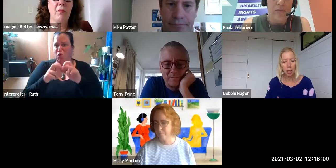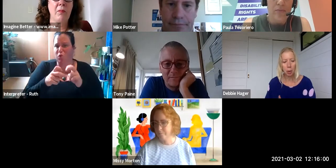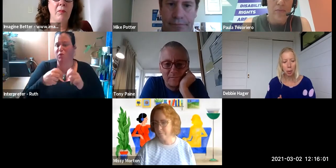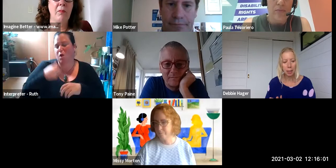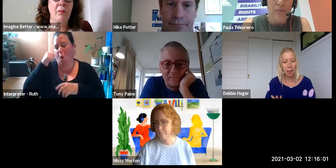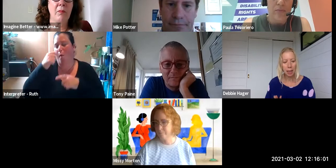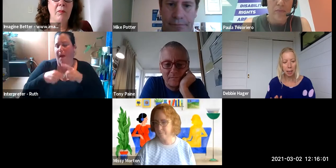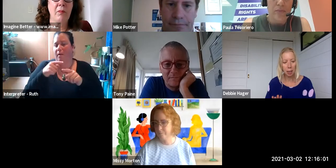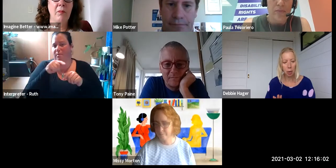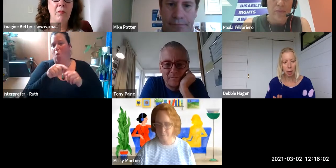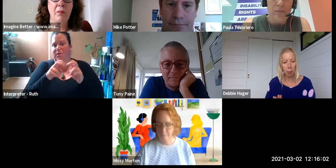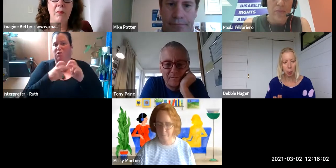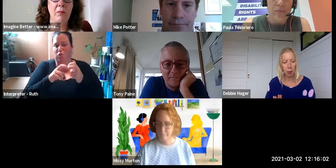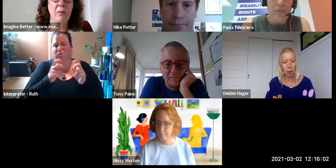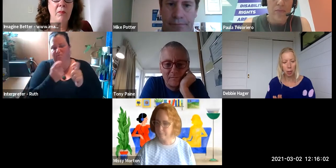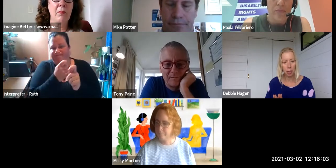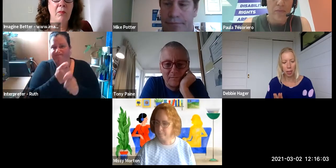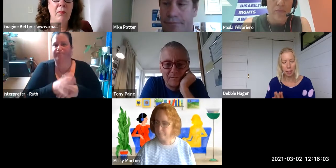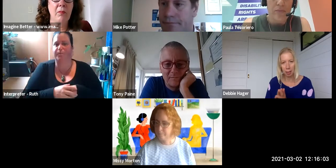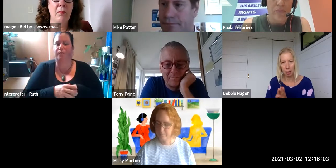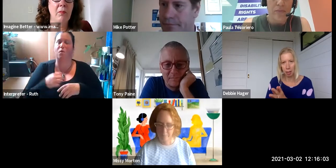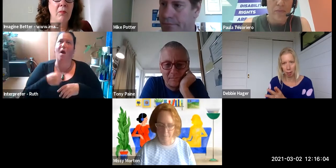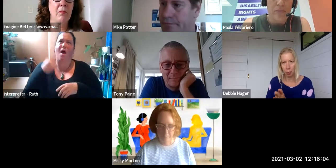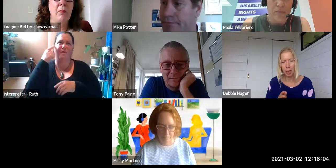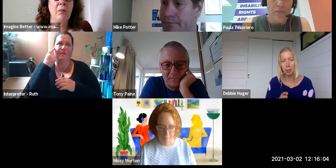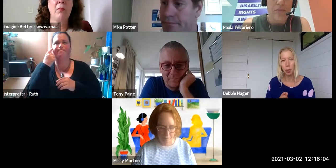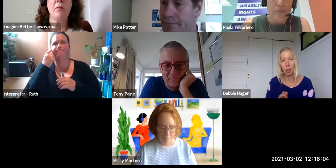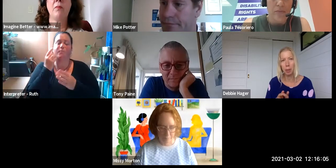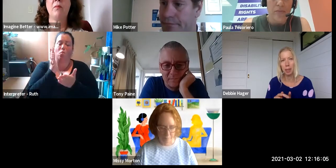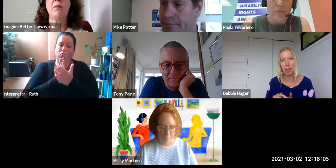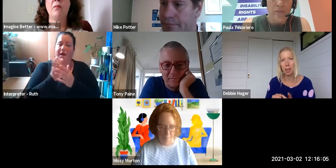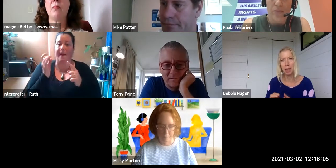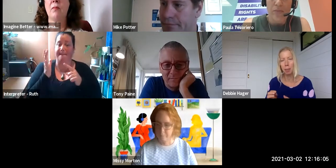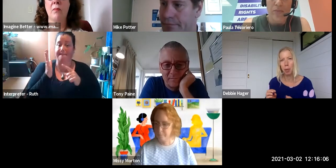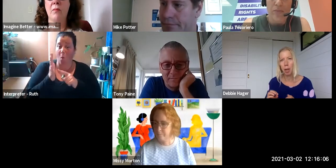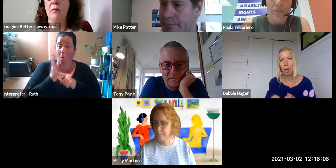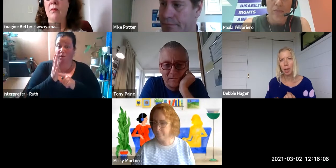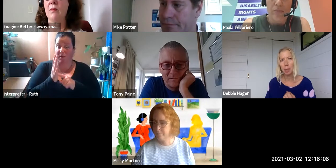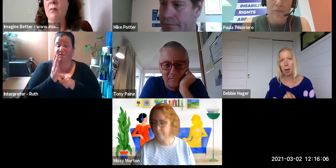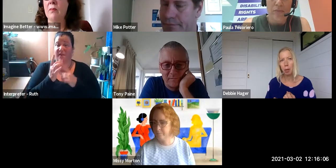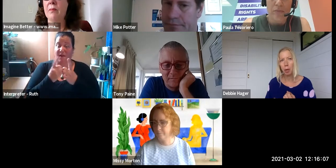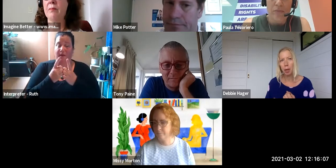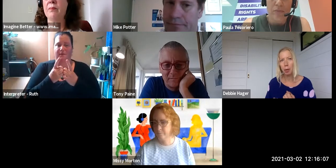So I was thinking that the really important things that have already been said is about